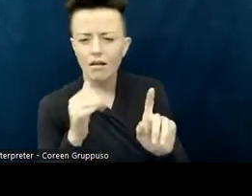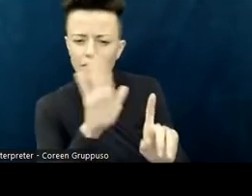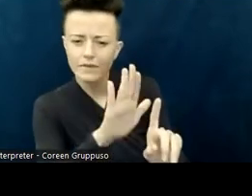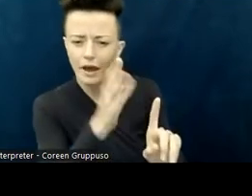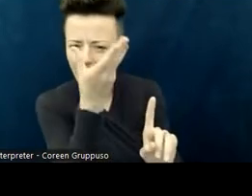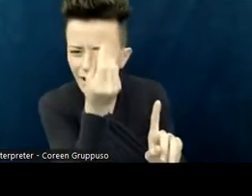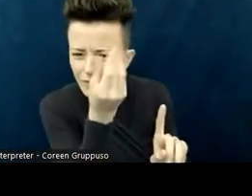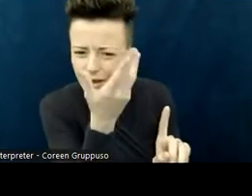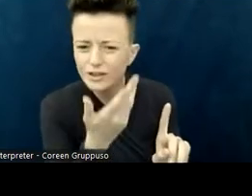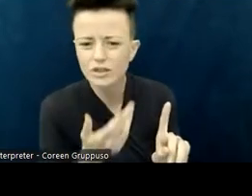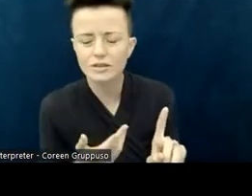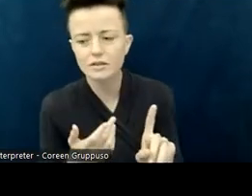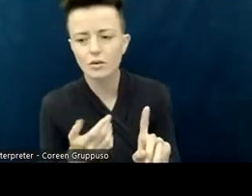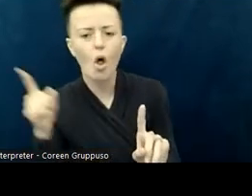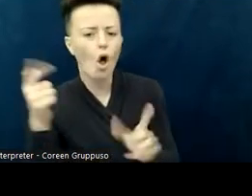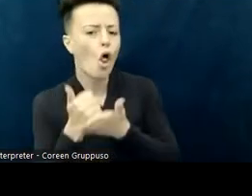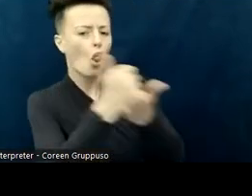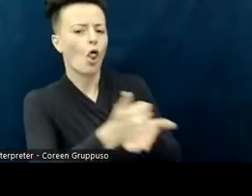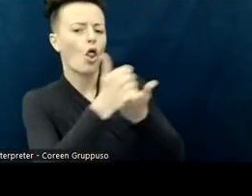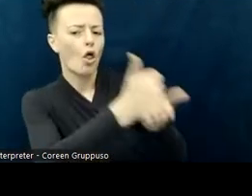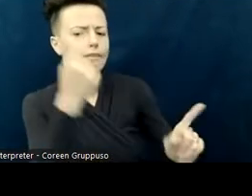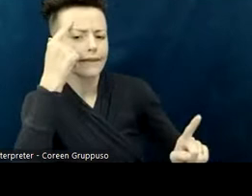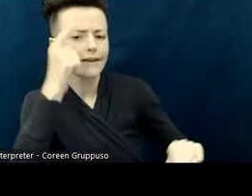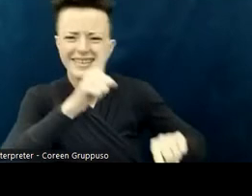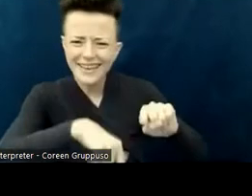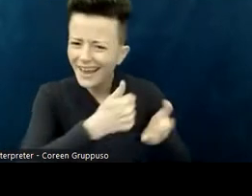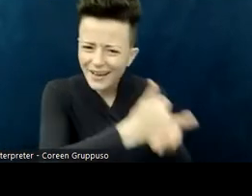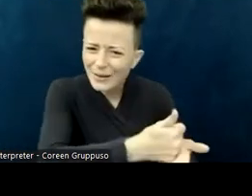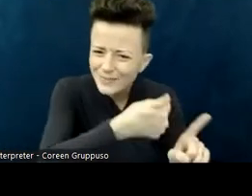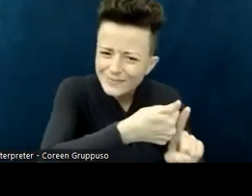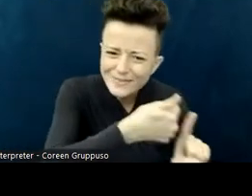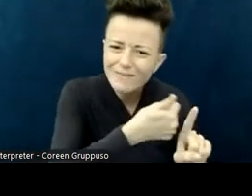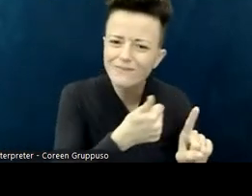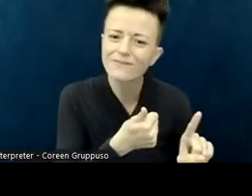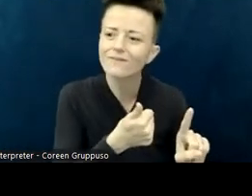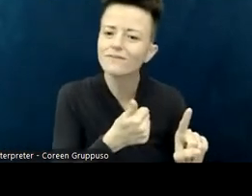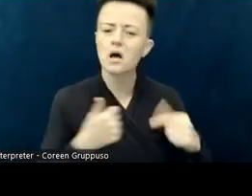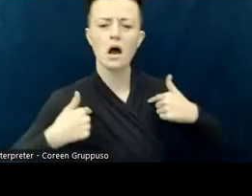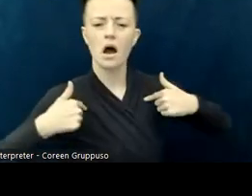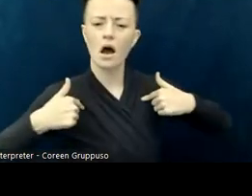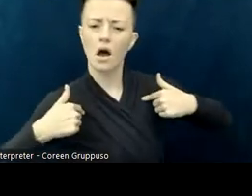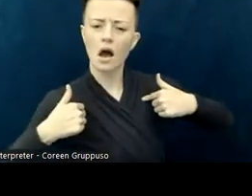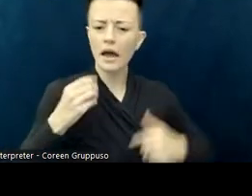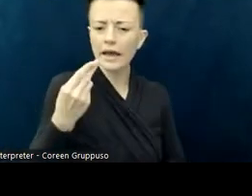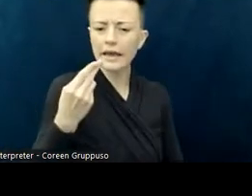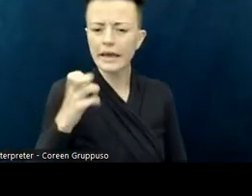and thinking you're there to inspire or benefit. You're the hero, and so therefore, you're being lifted up.